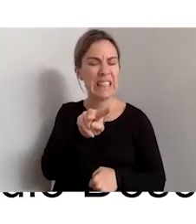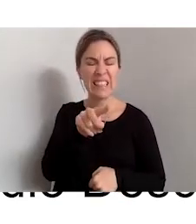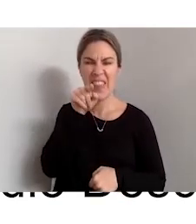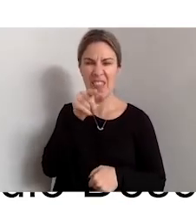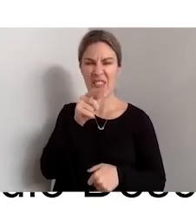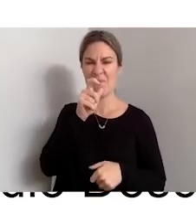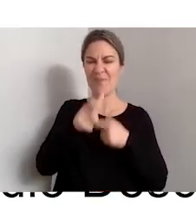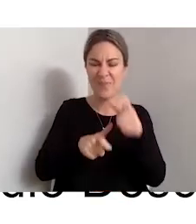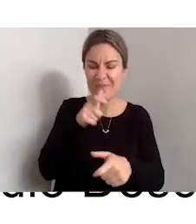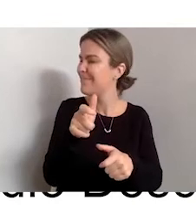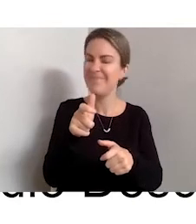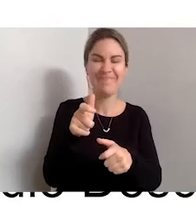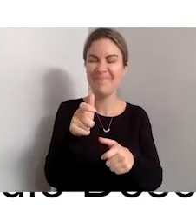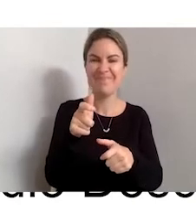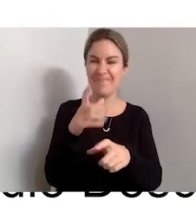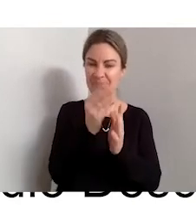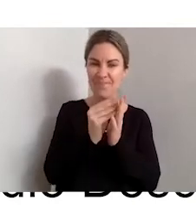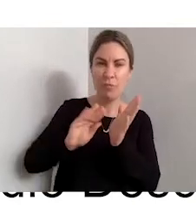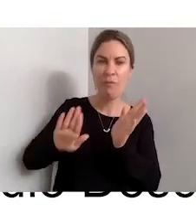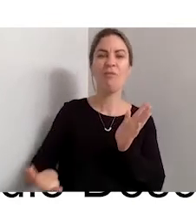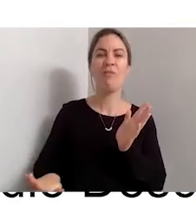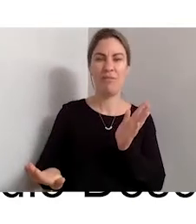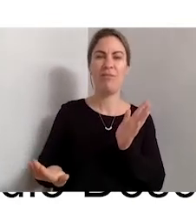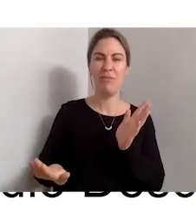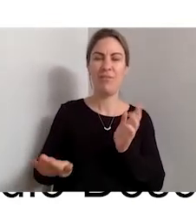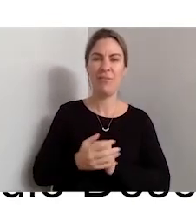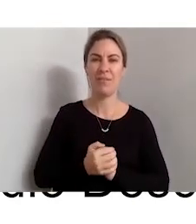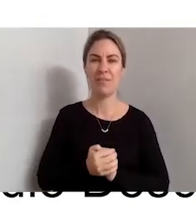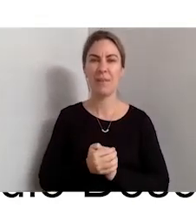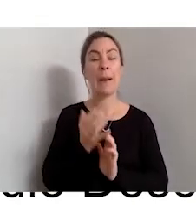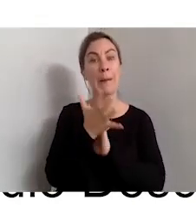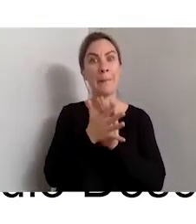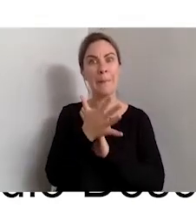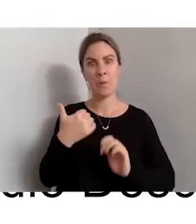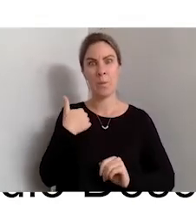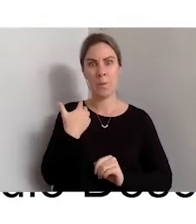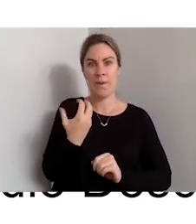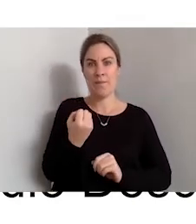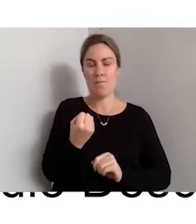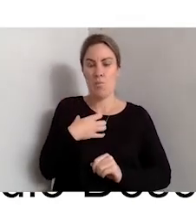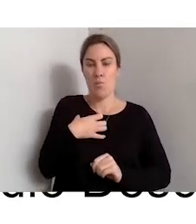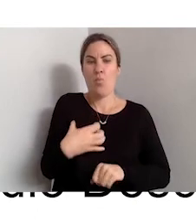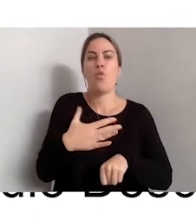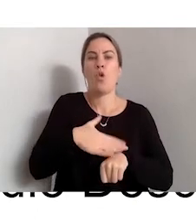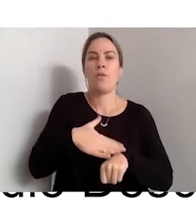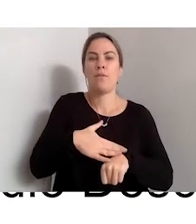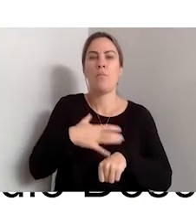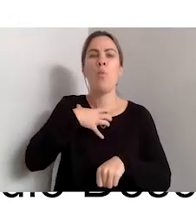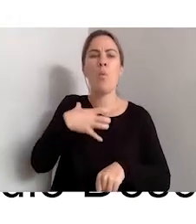So we removed that, which then gives us more time to actually put in more descriptive language, or leave